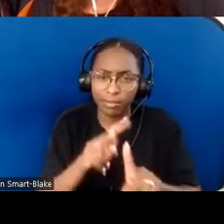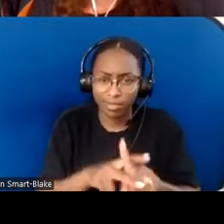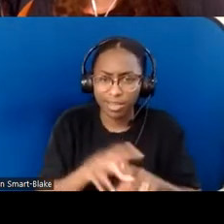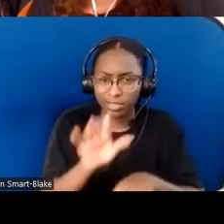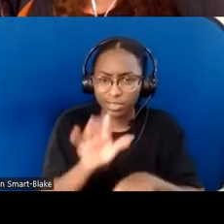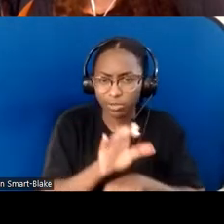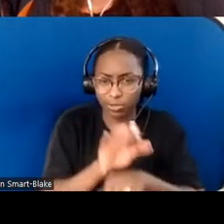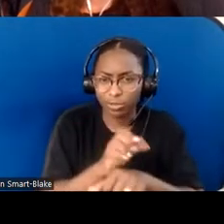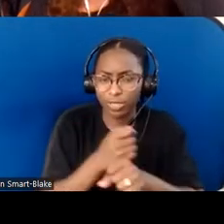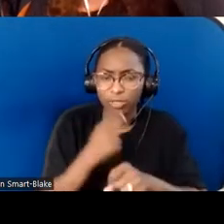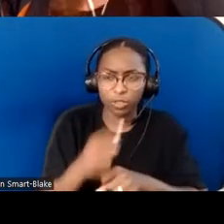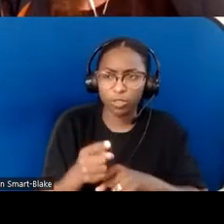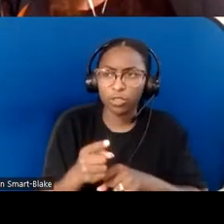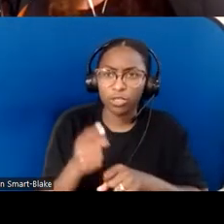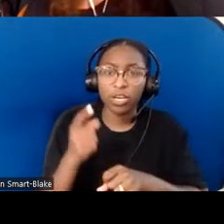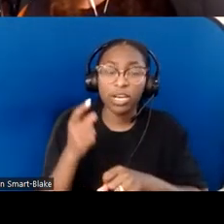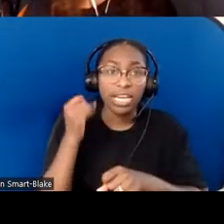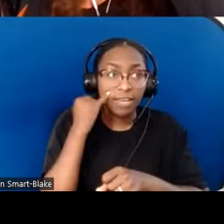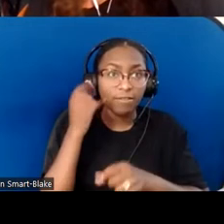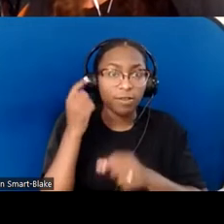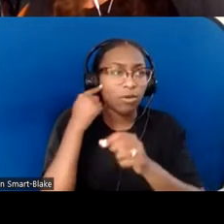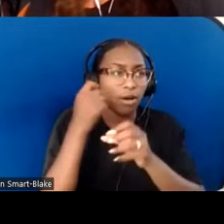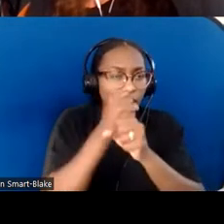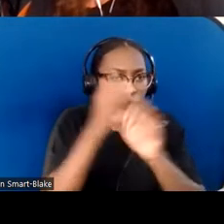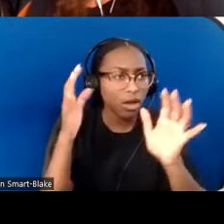Making sure people who are less tech savvy aren't left behind at the same time too.